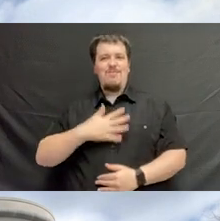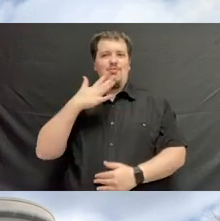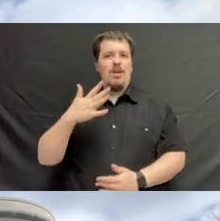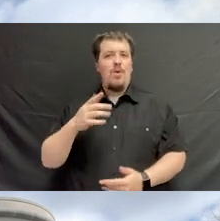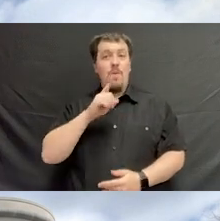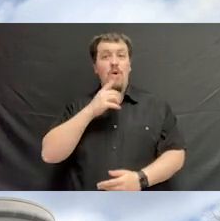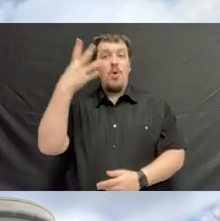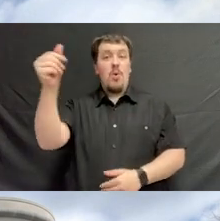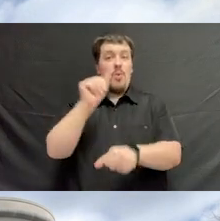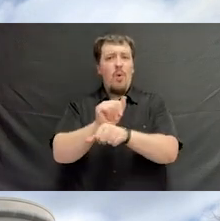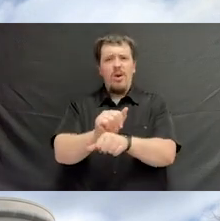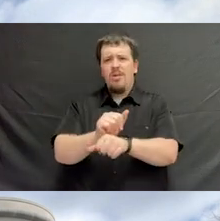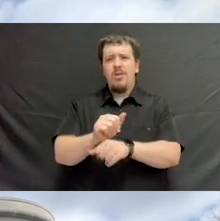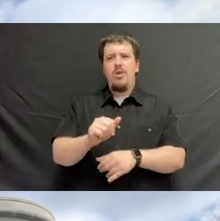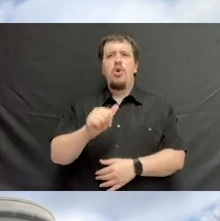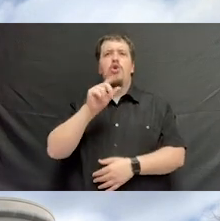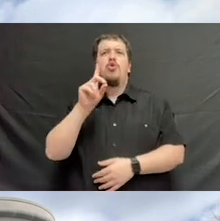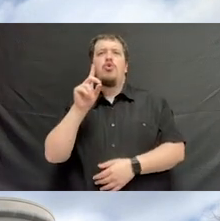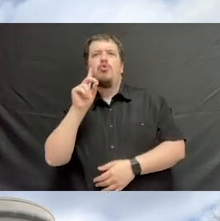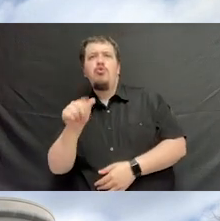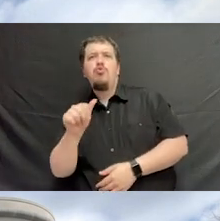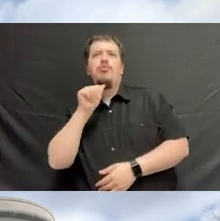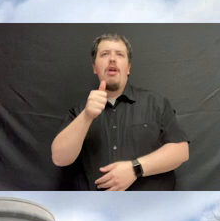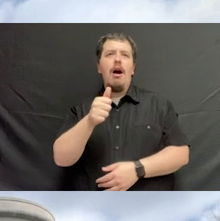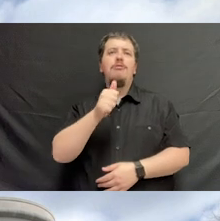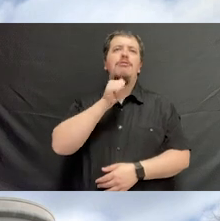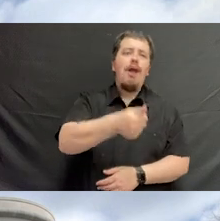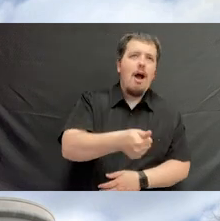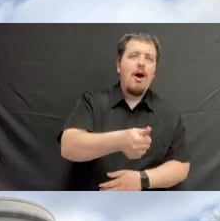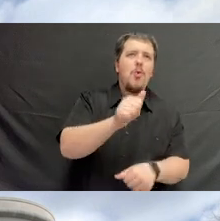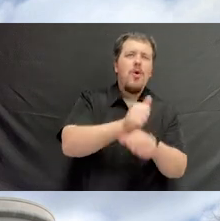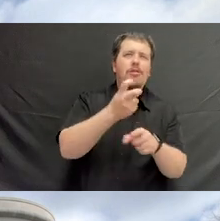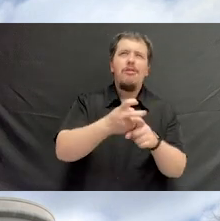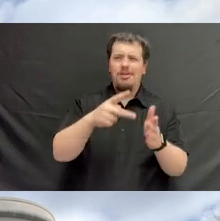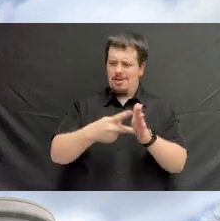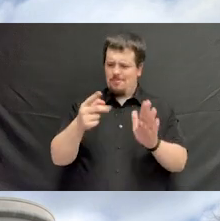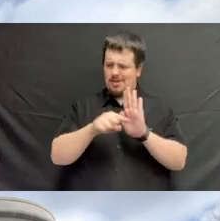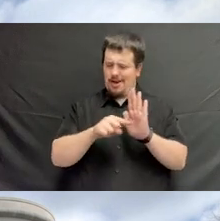So please don't not work hard. I think that's a double negative, don't not,